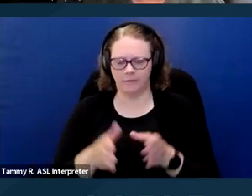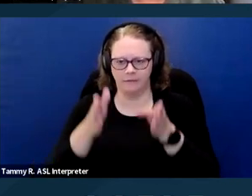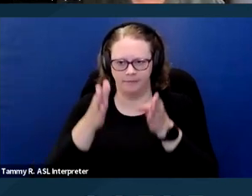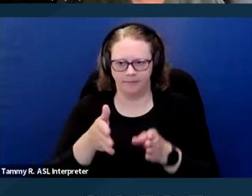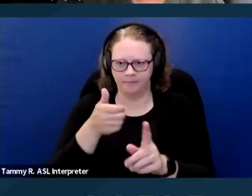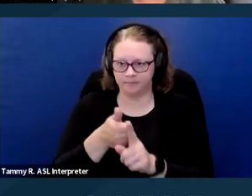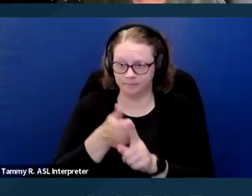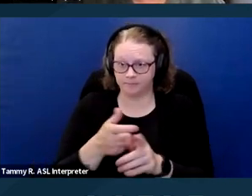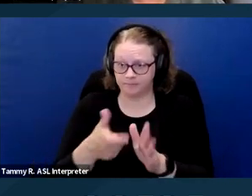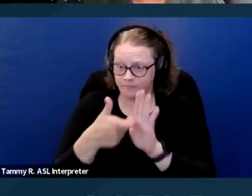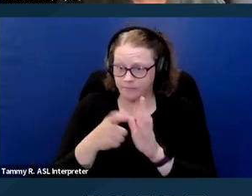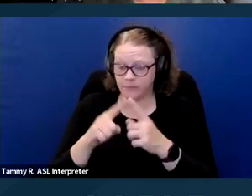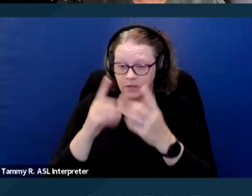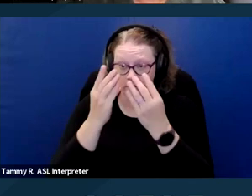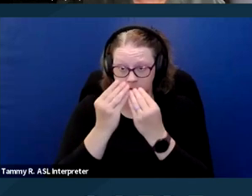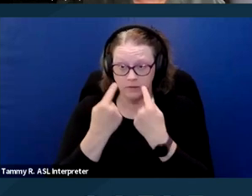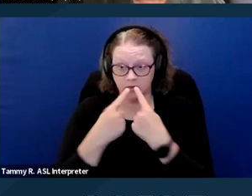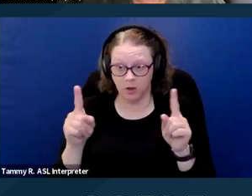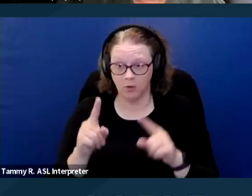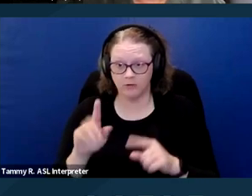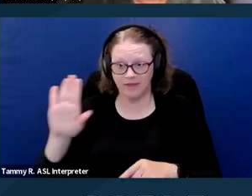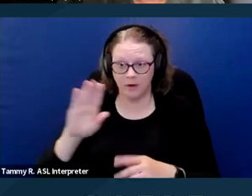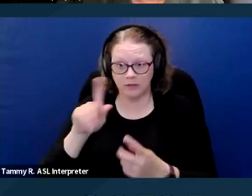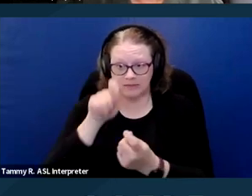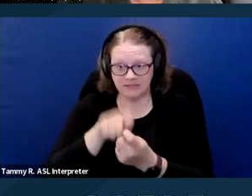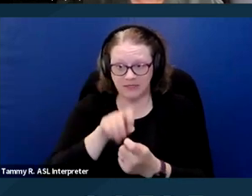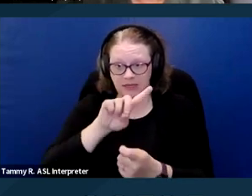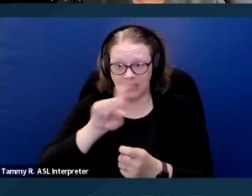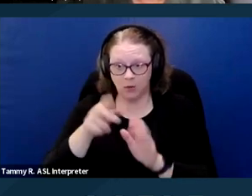to disclose their specific diagnosis or disability,